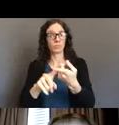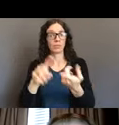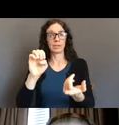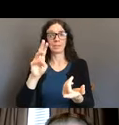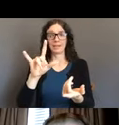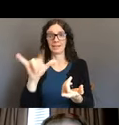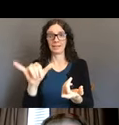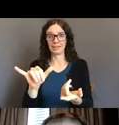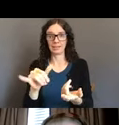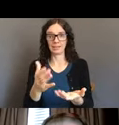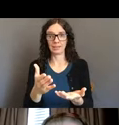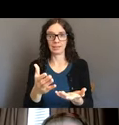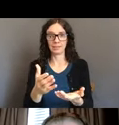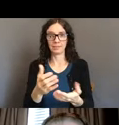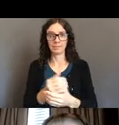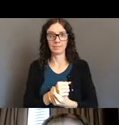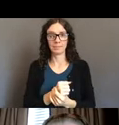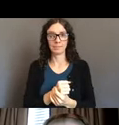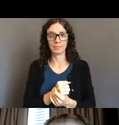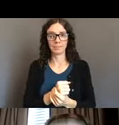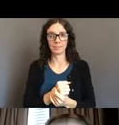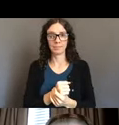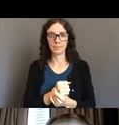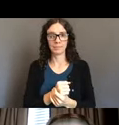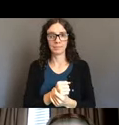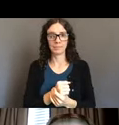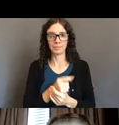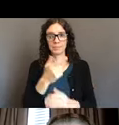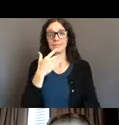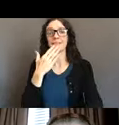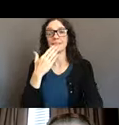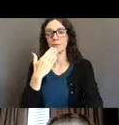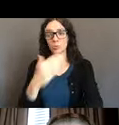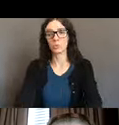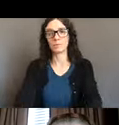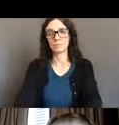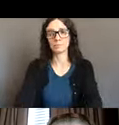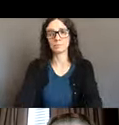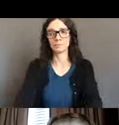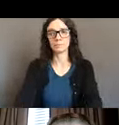Thanks Christine. so before, we talk about,